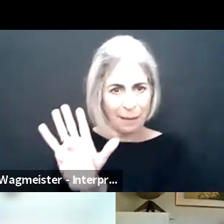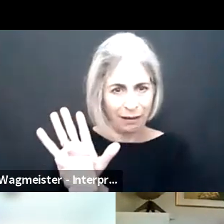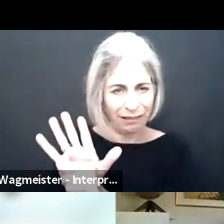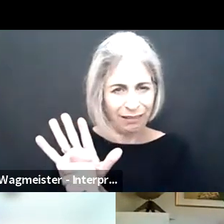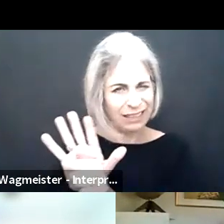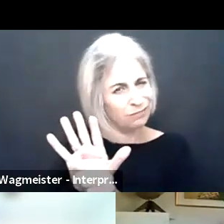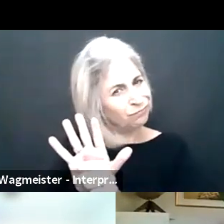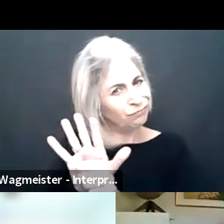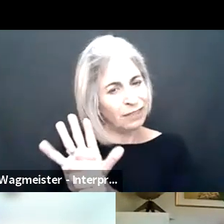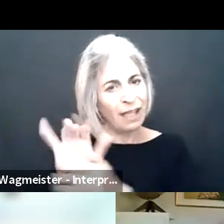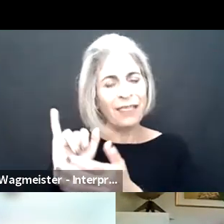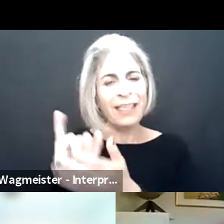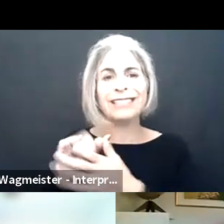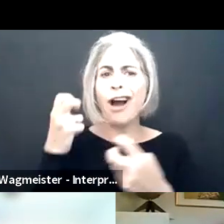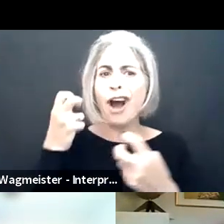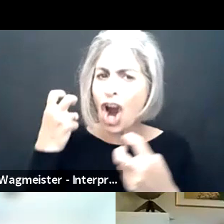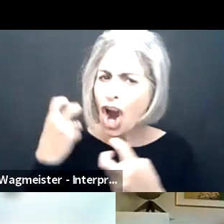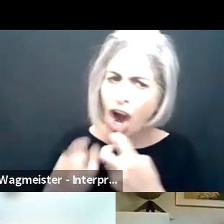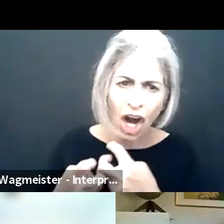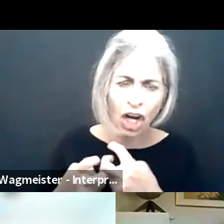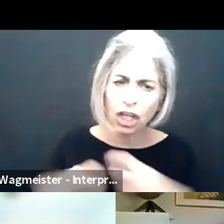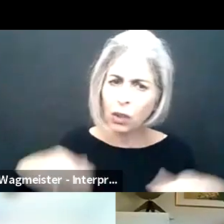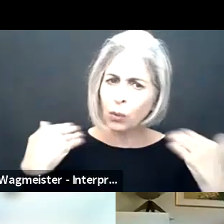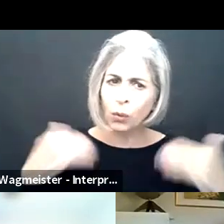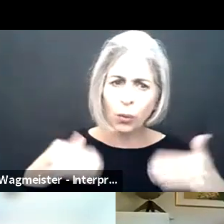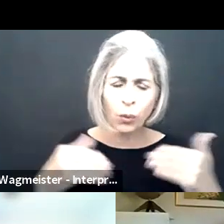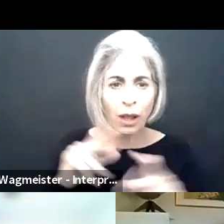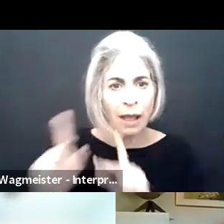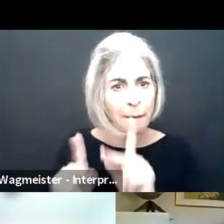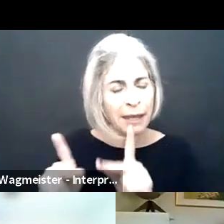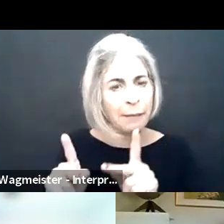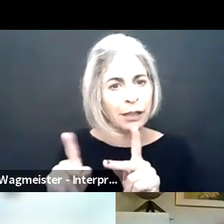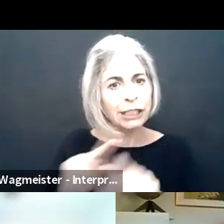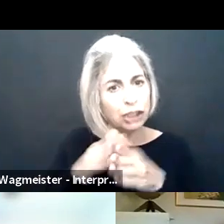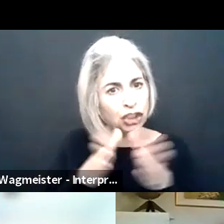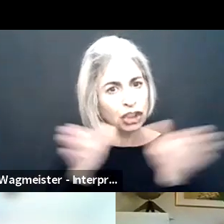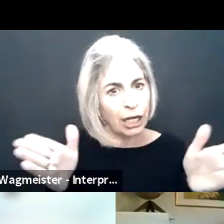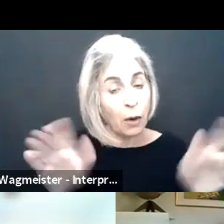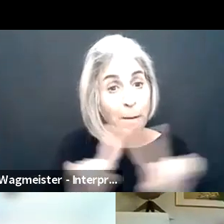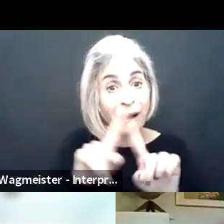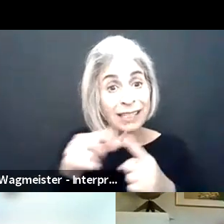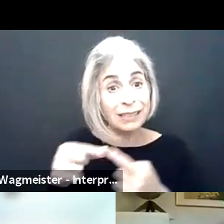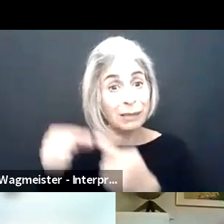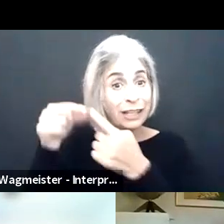the way it was pre-pandemic.